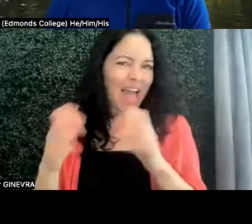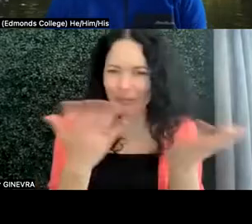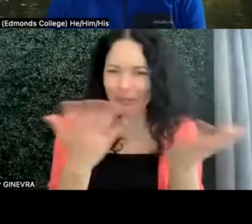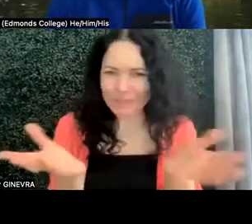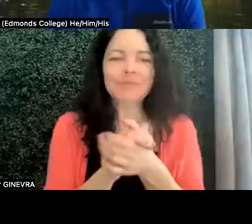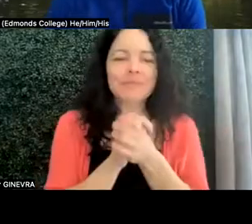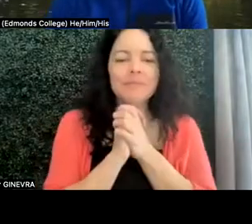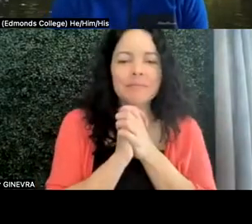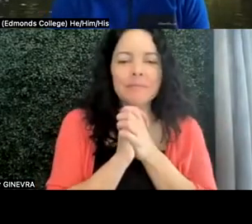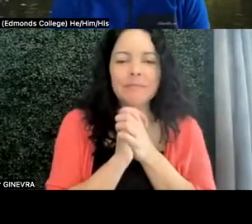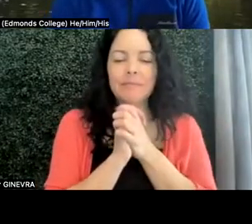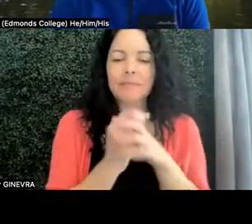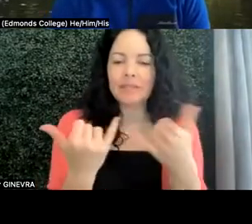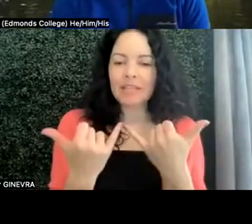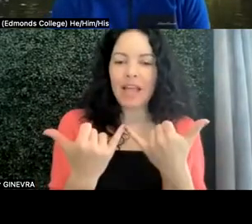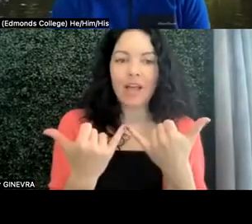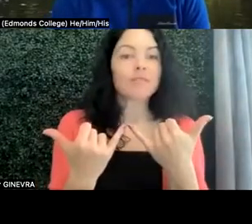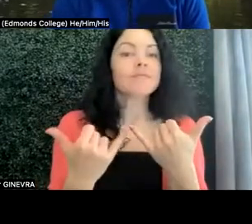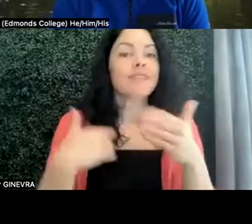But, at this point, we're moving on to our next session.